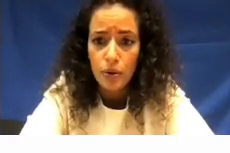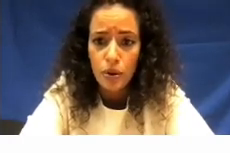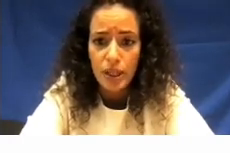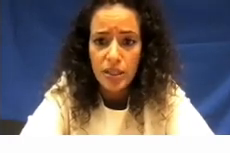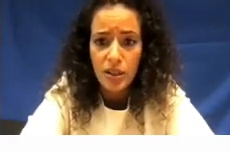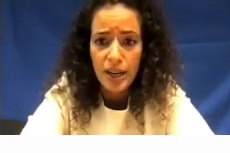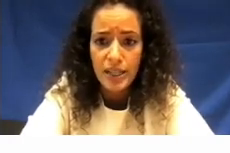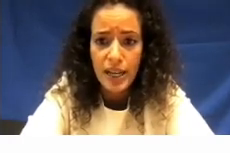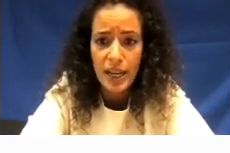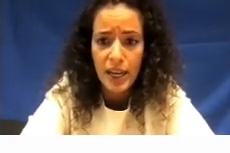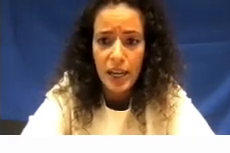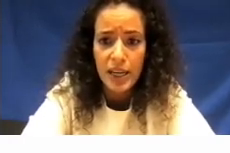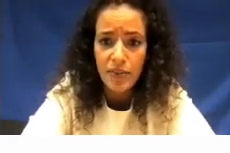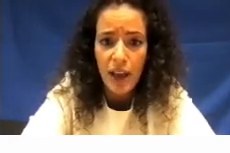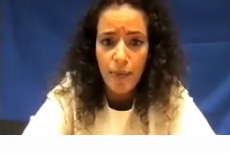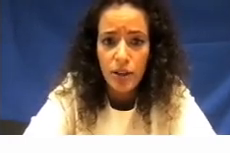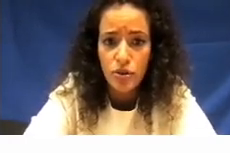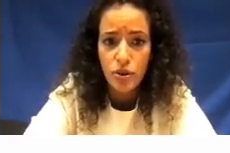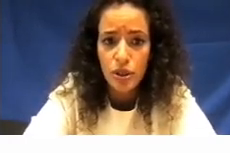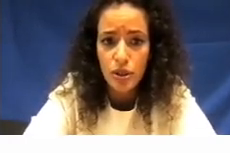so this society is it for m.a students